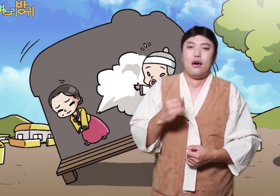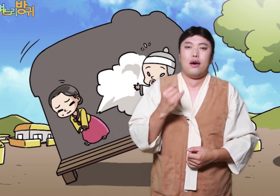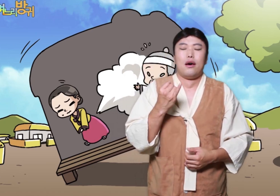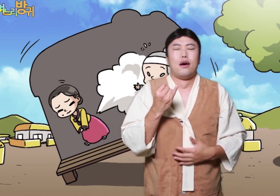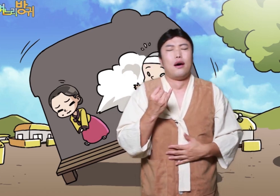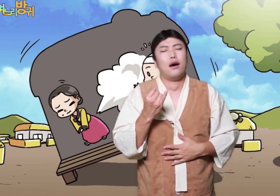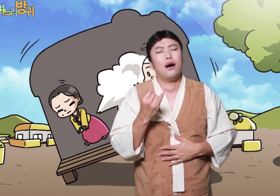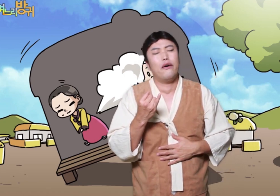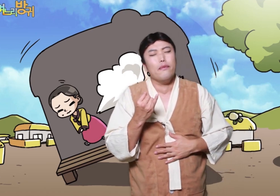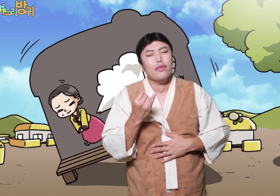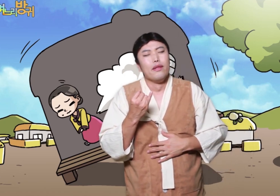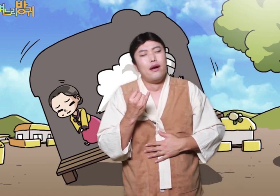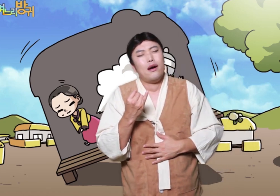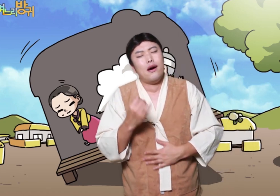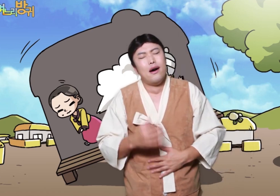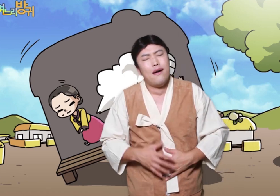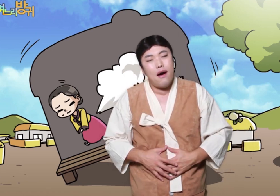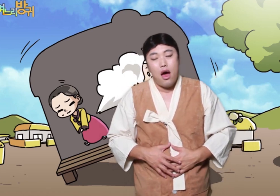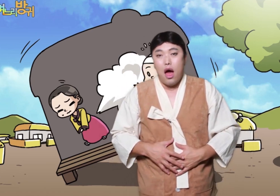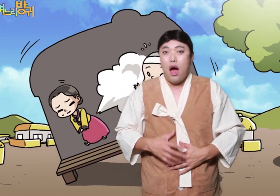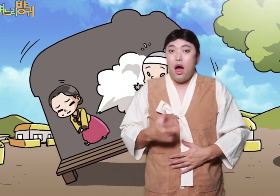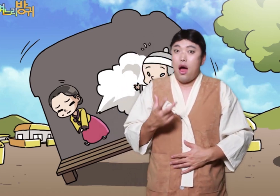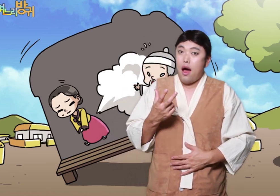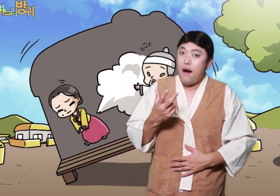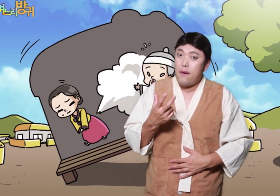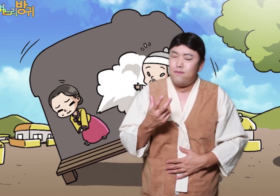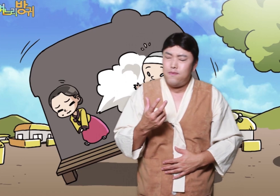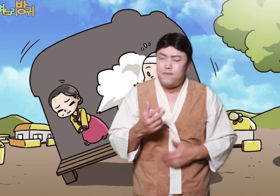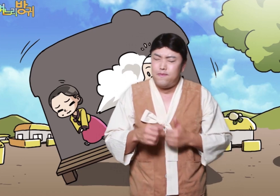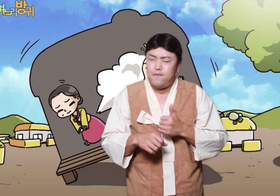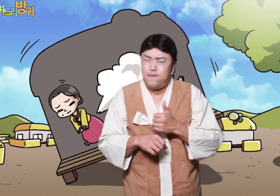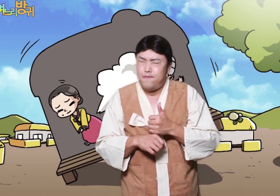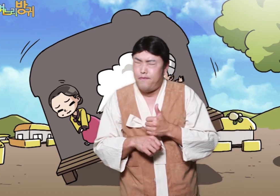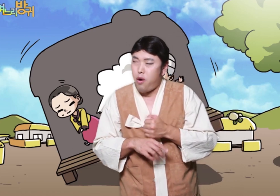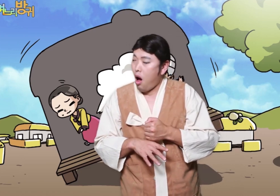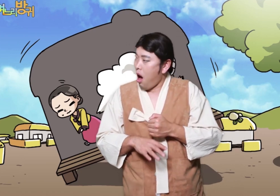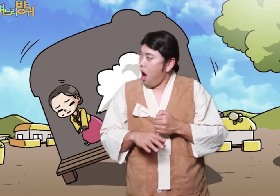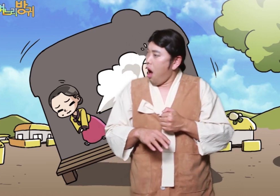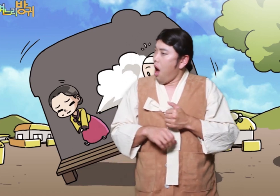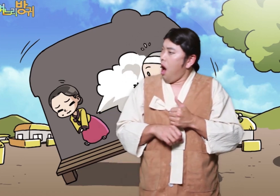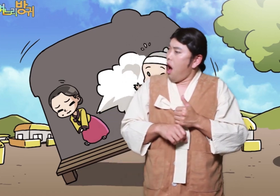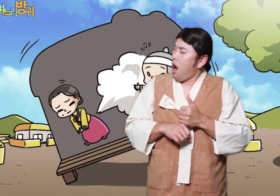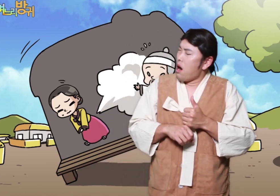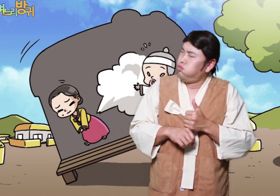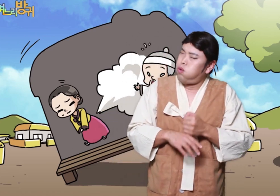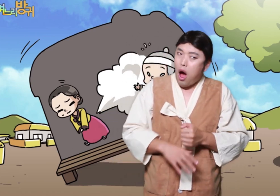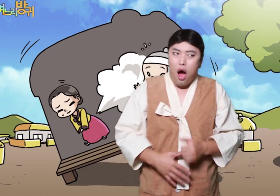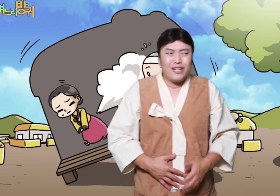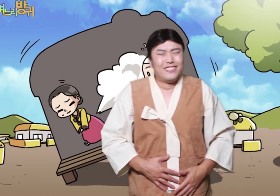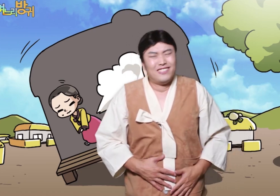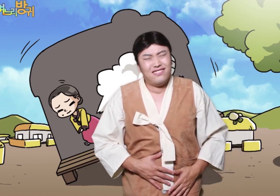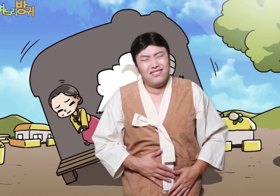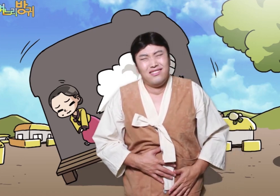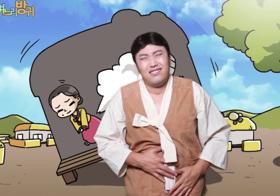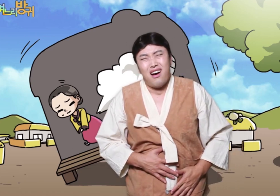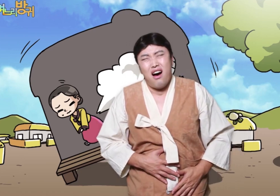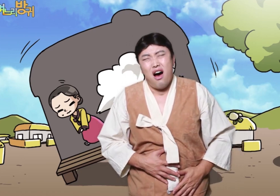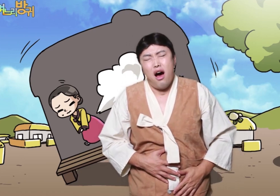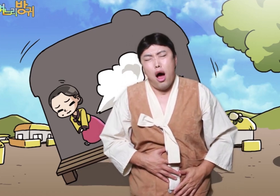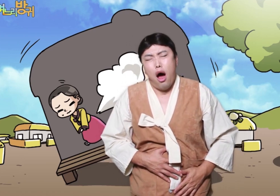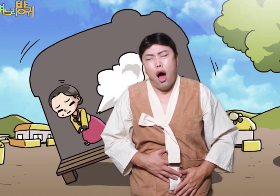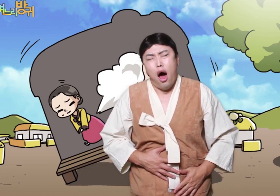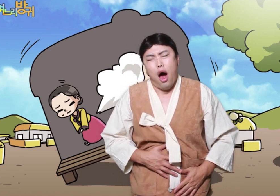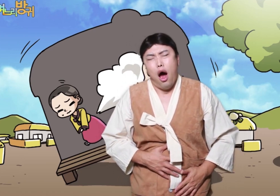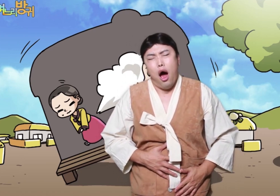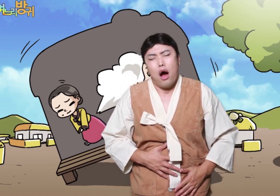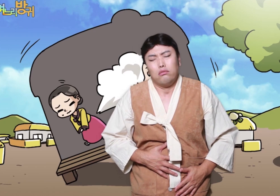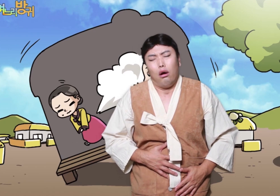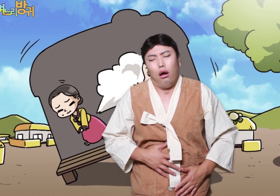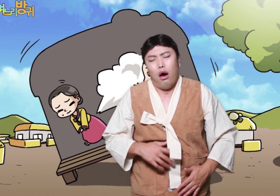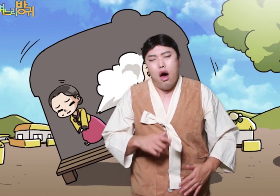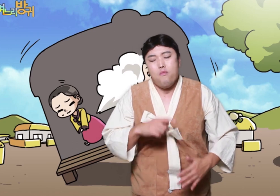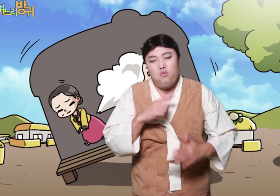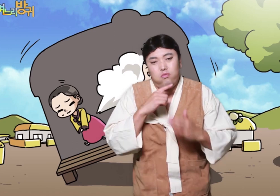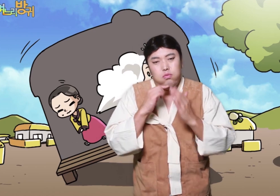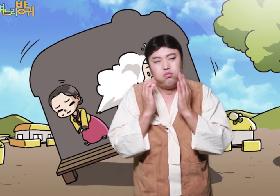Then I put up a fart ~~